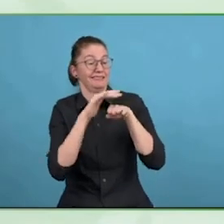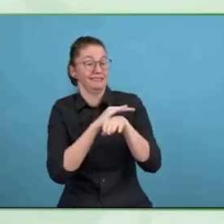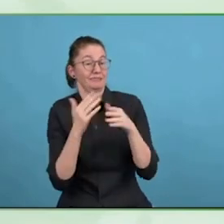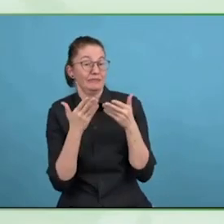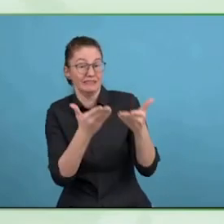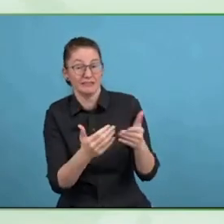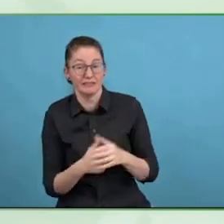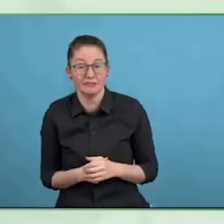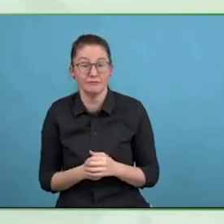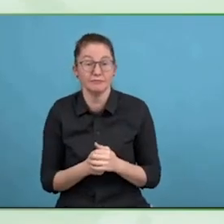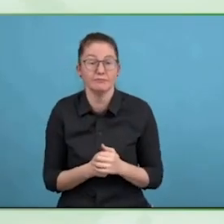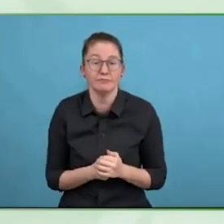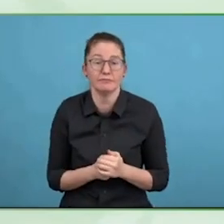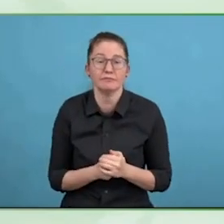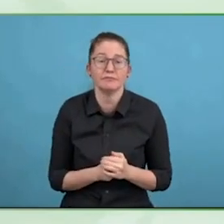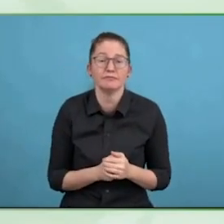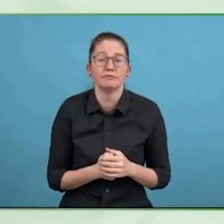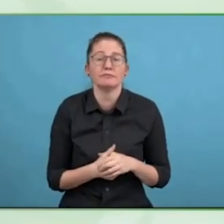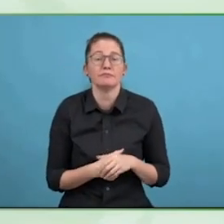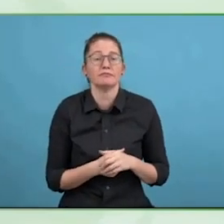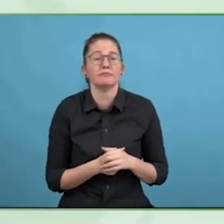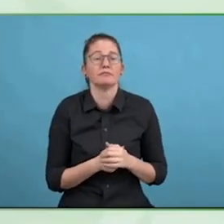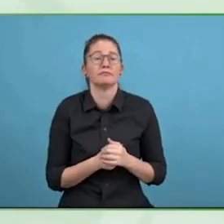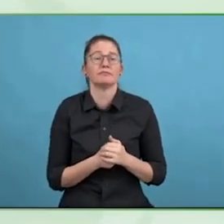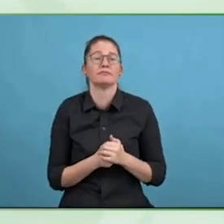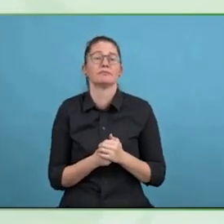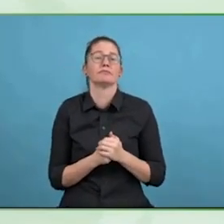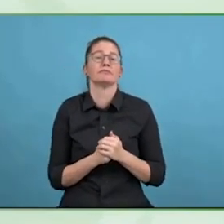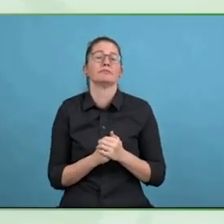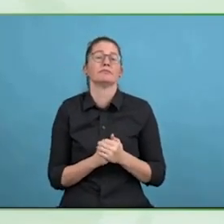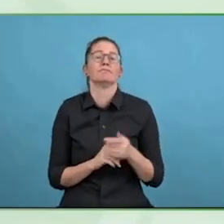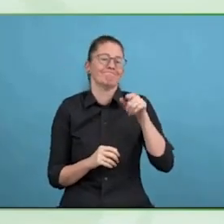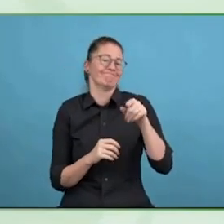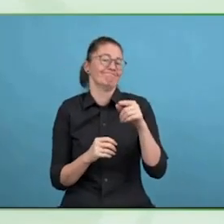about adding a button behind it and given a short explanation for what it is.